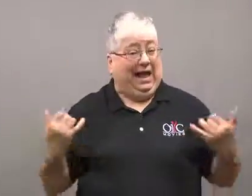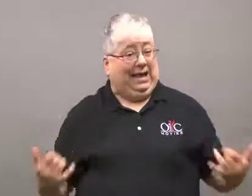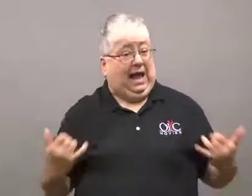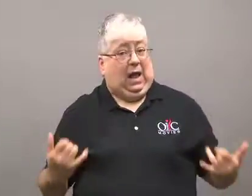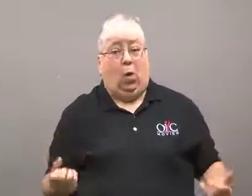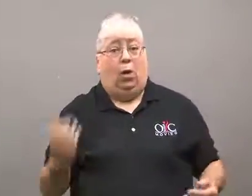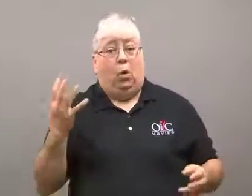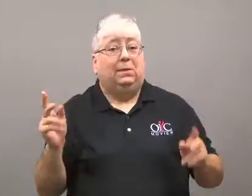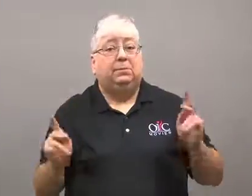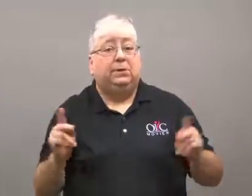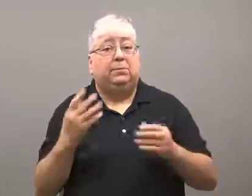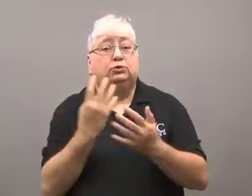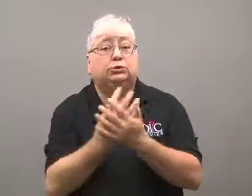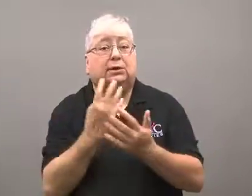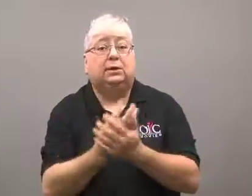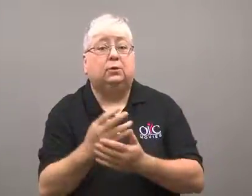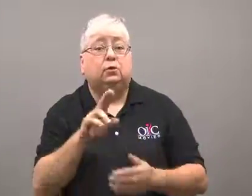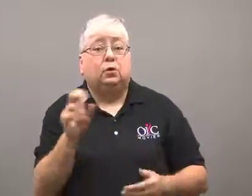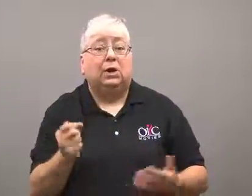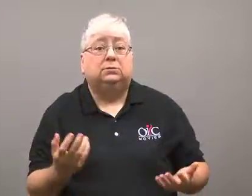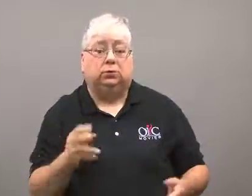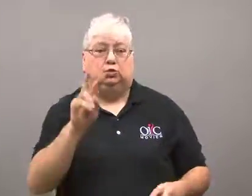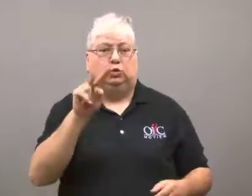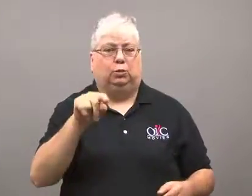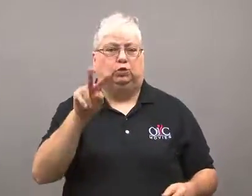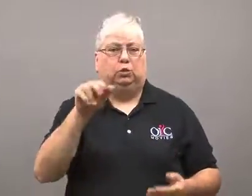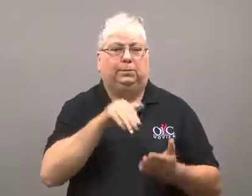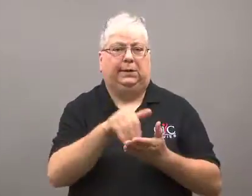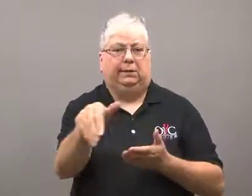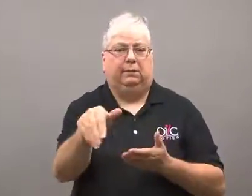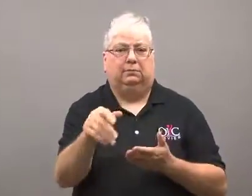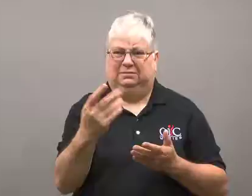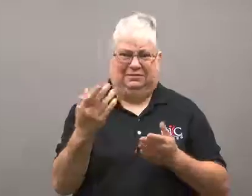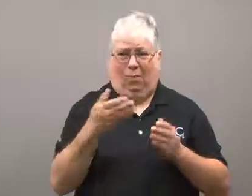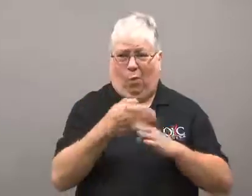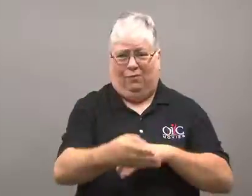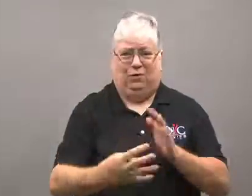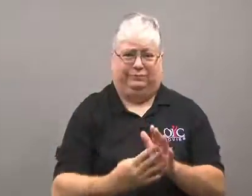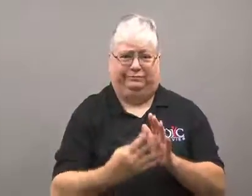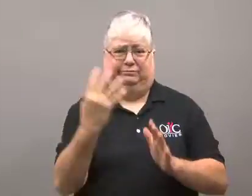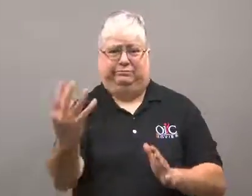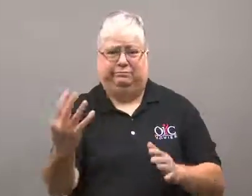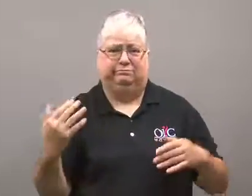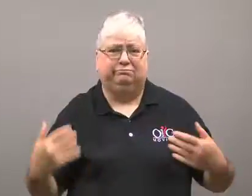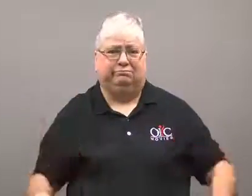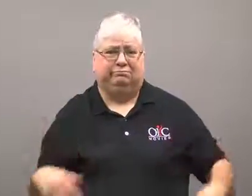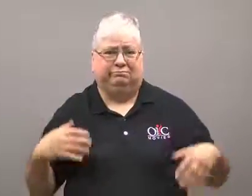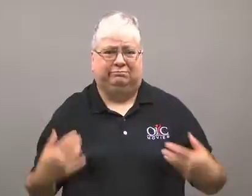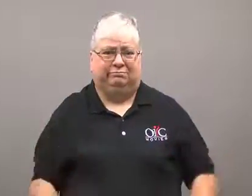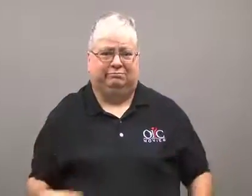The number of prisoners has more than quadrupled to 2.2 million now.